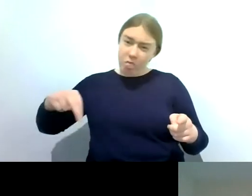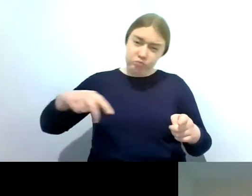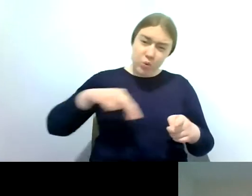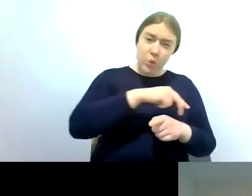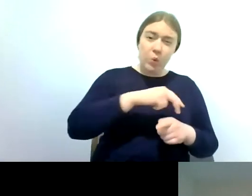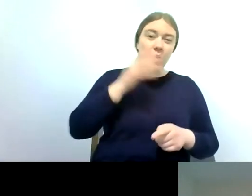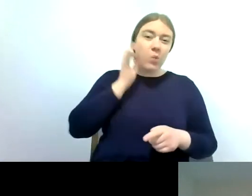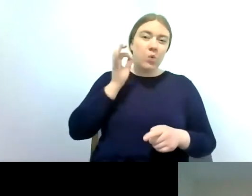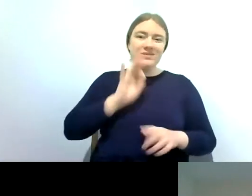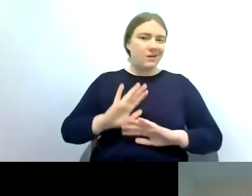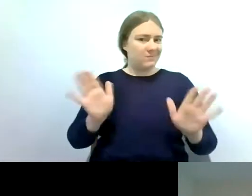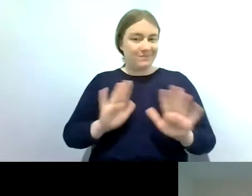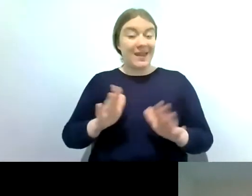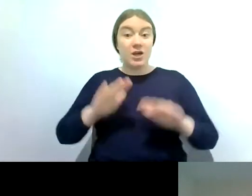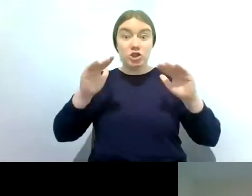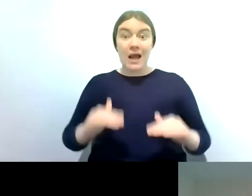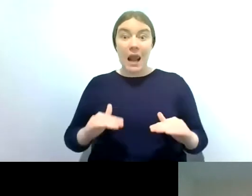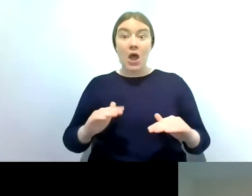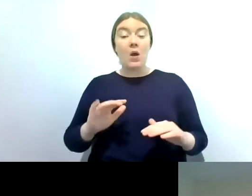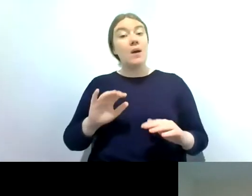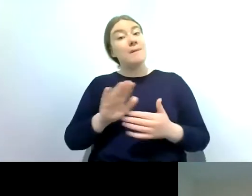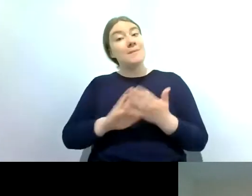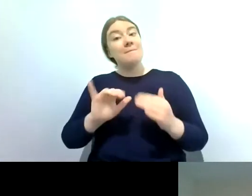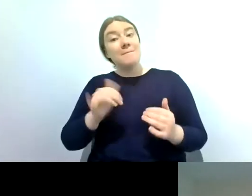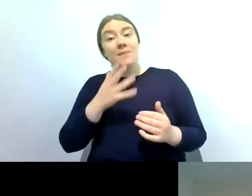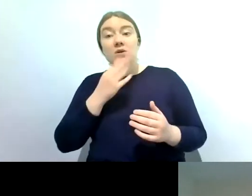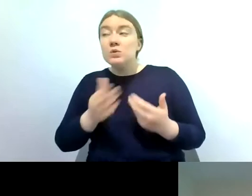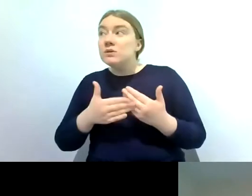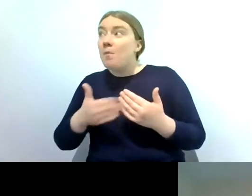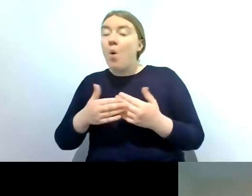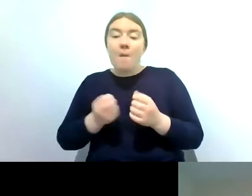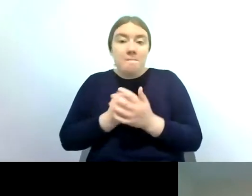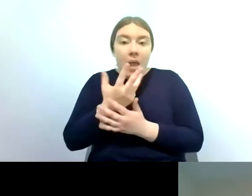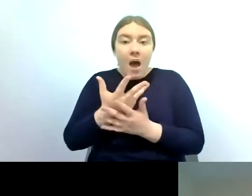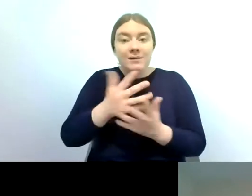and if it's quite a shallow stream you might use more vegetation and but it's basically